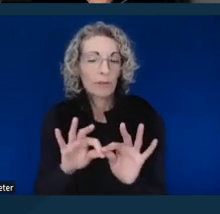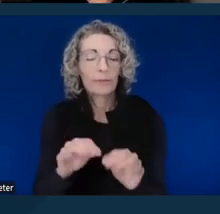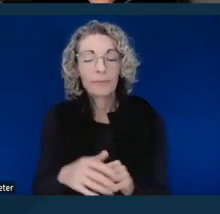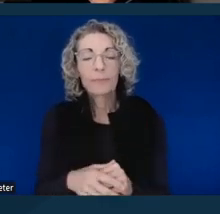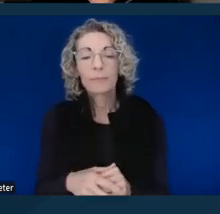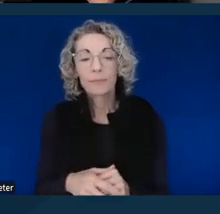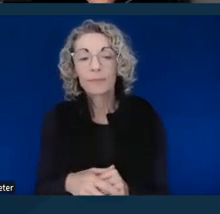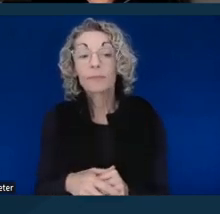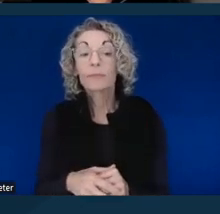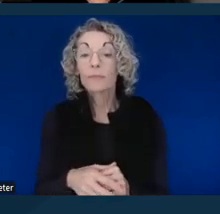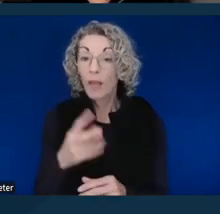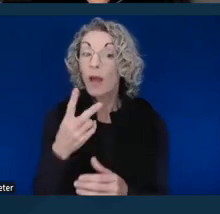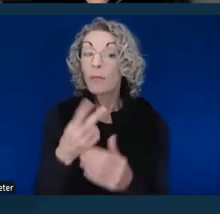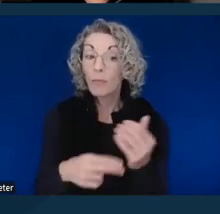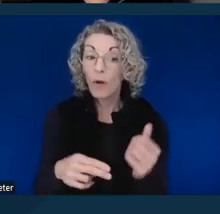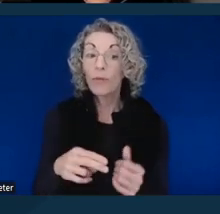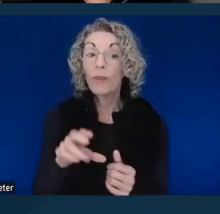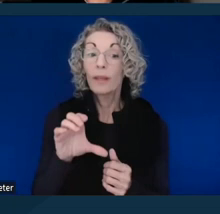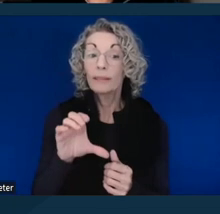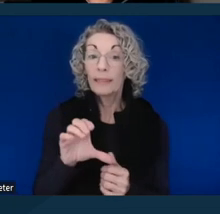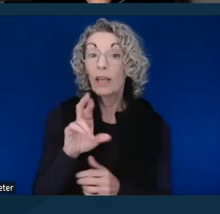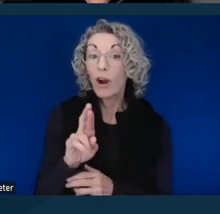Both the California Rule of Port 1.100